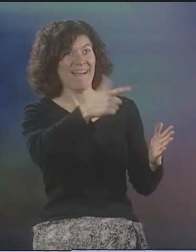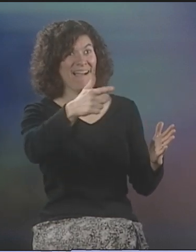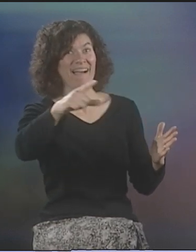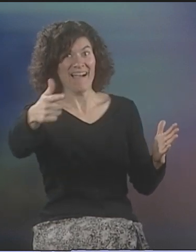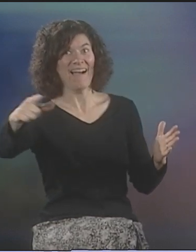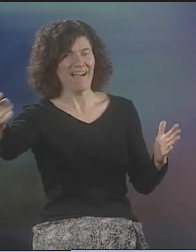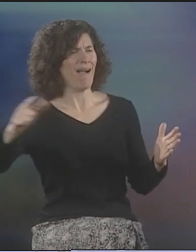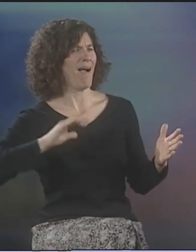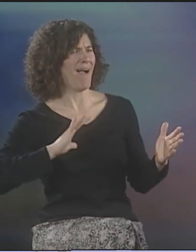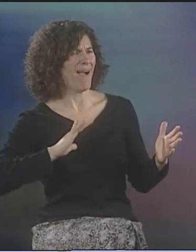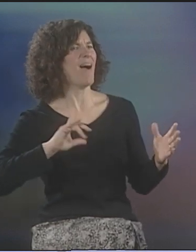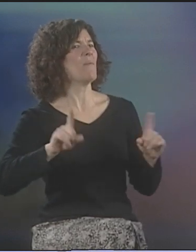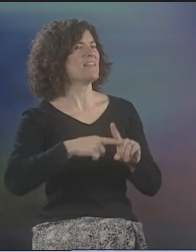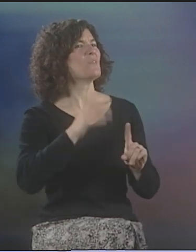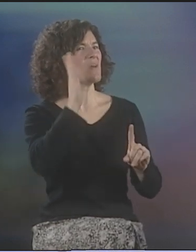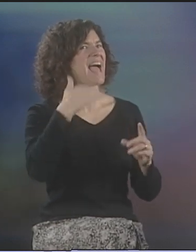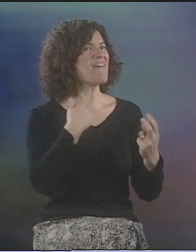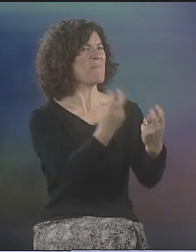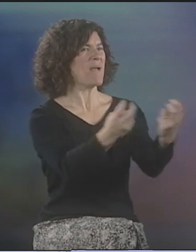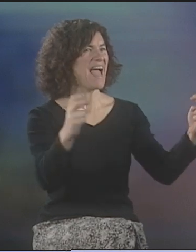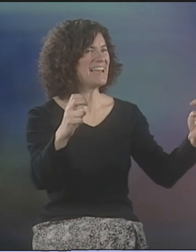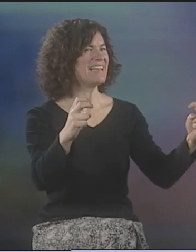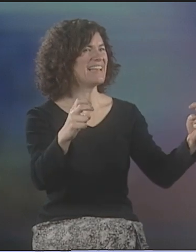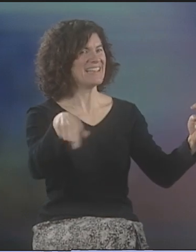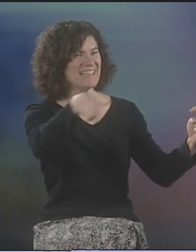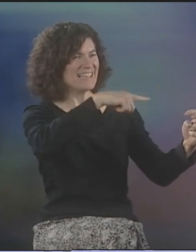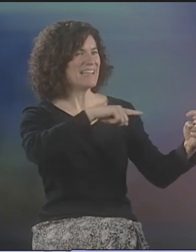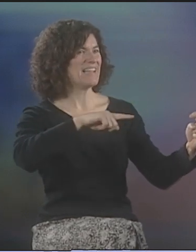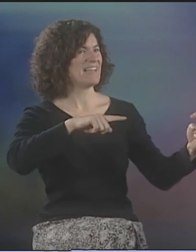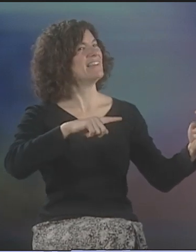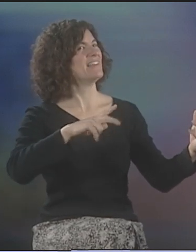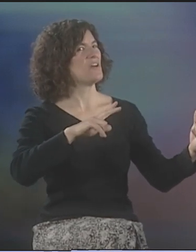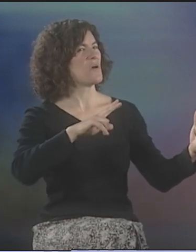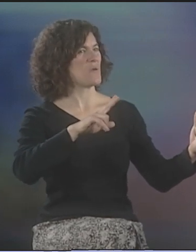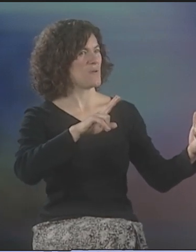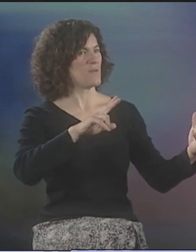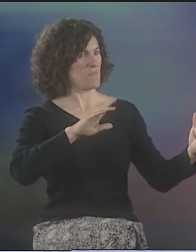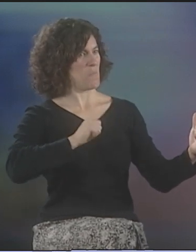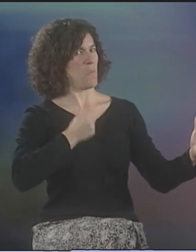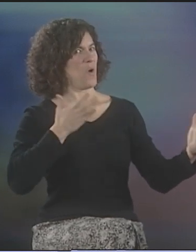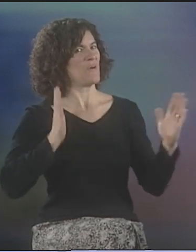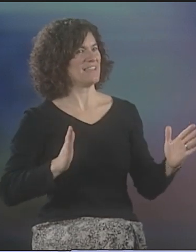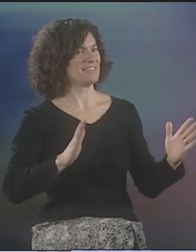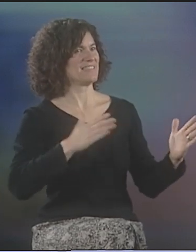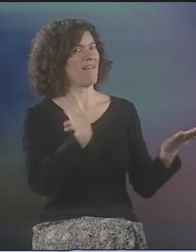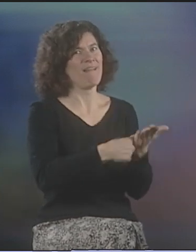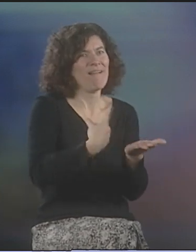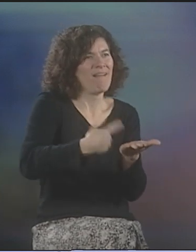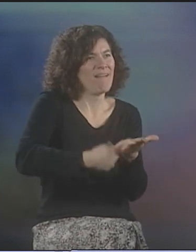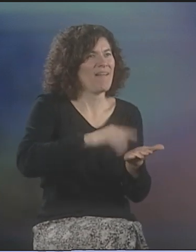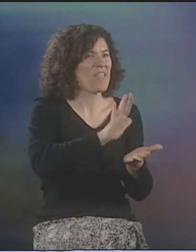ESPECIALLY TO SEE ALL THE DIFFERENT DEAF POETS, ONE AFTER ANOTHER, PERFORM THEIR WORK, AND THEN THERE WAS THIS PANEL, TOO.